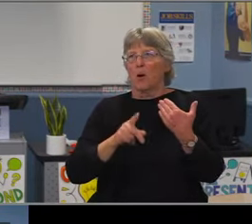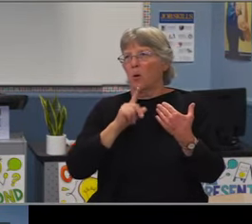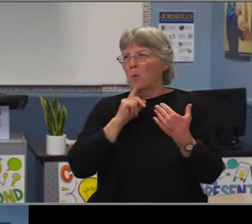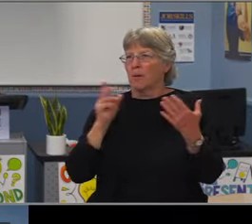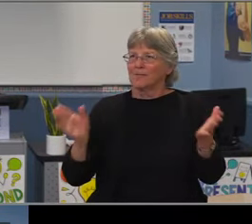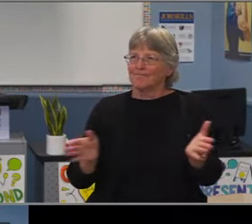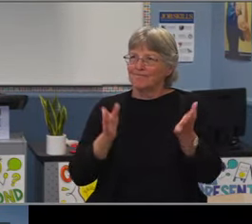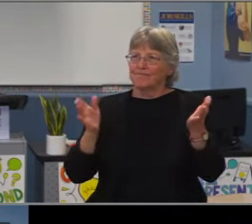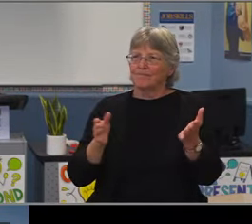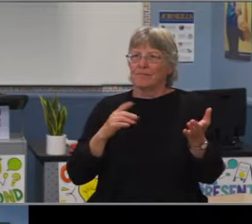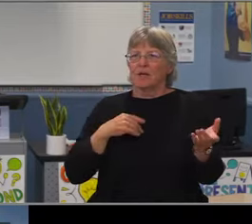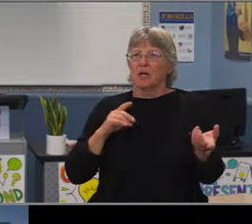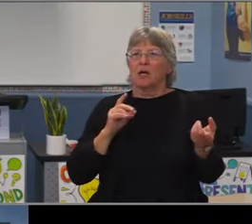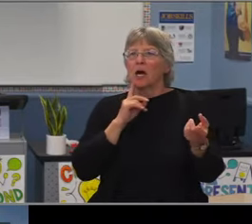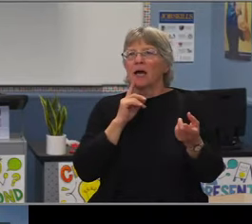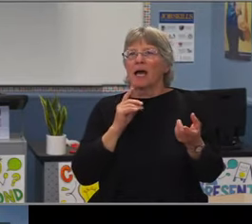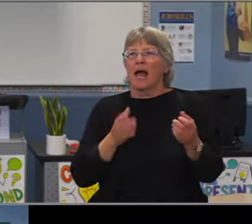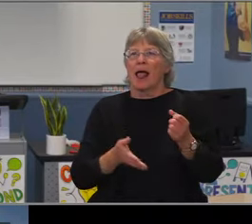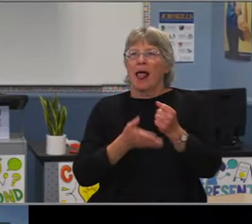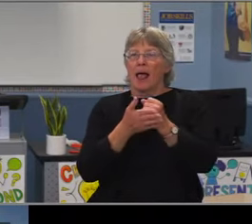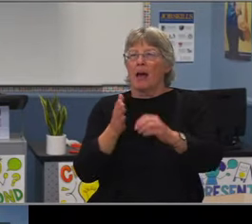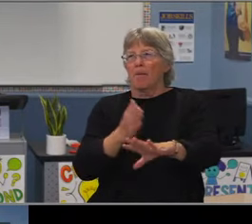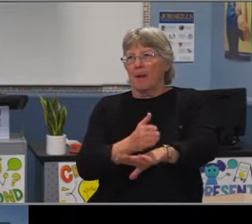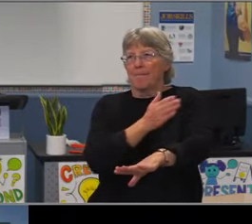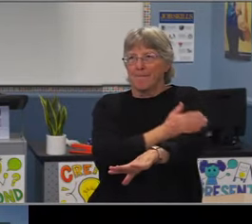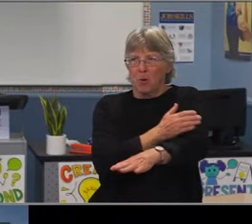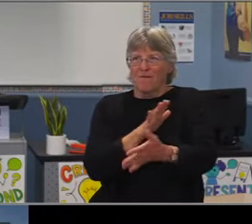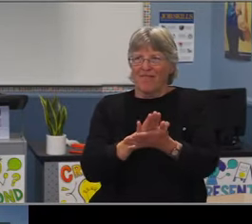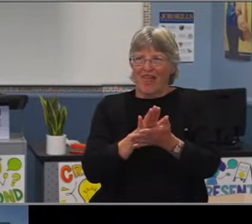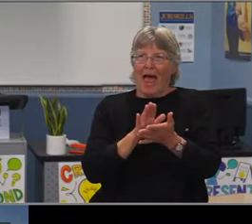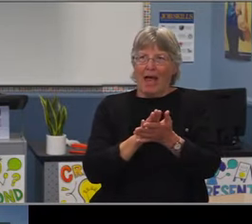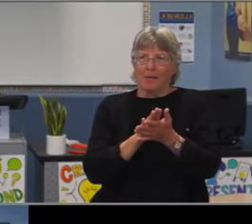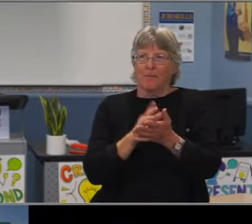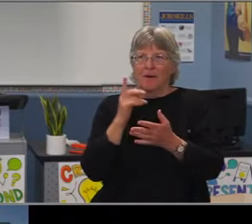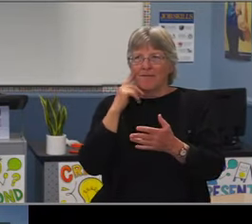and commitment you've given and provided for our students here in Long Beach Unified School District.